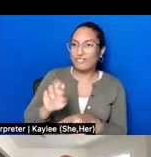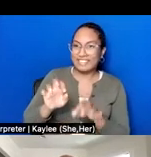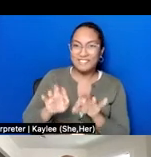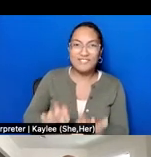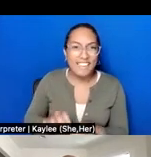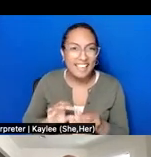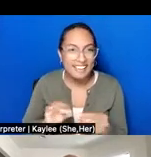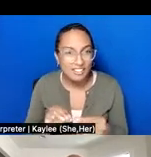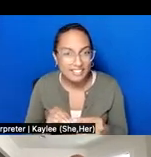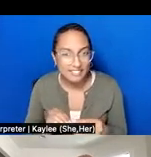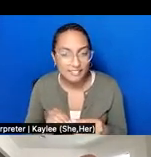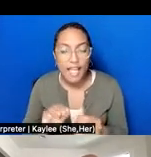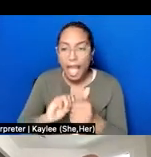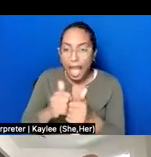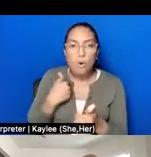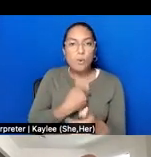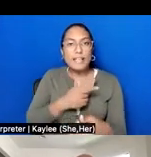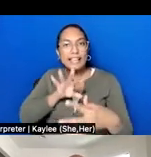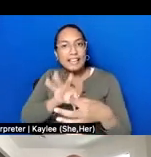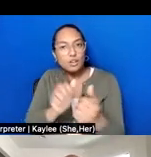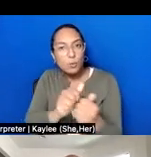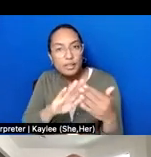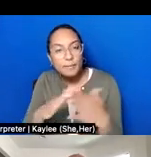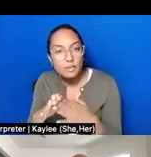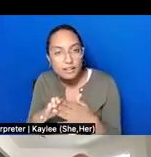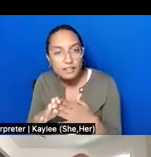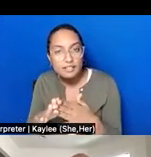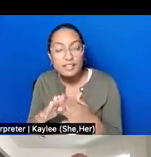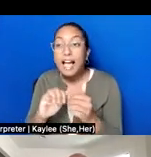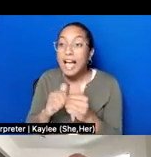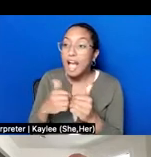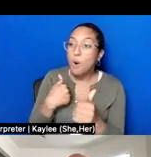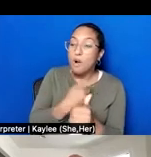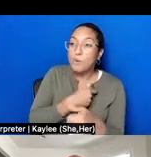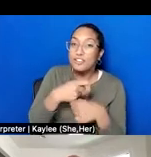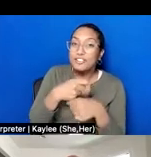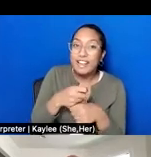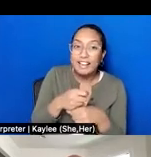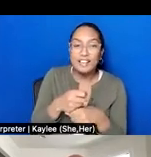with our communities? How are we creating both physical and metaphorical space wherein they